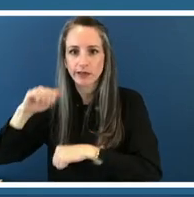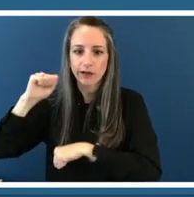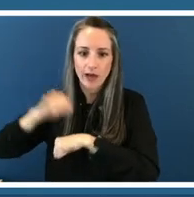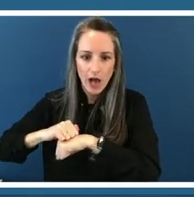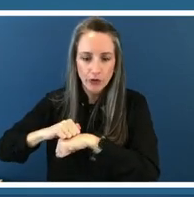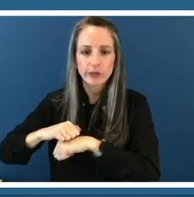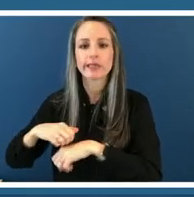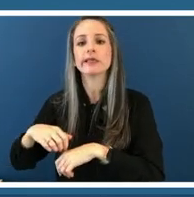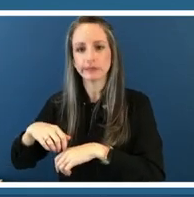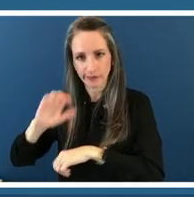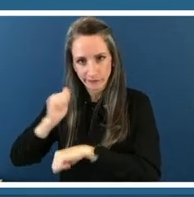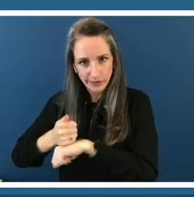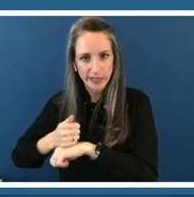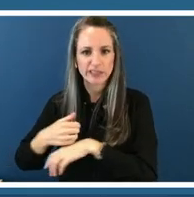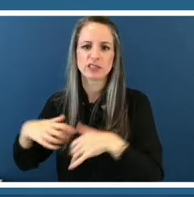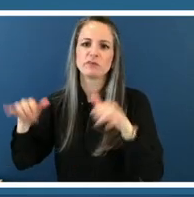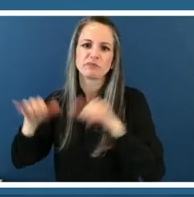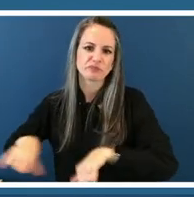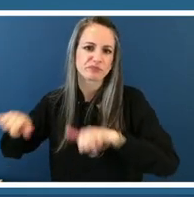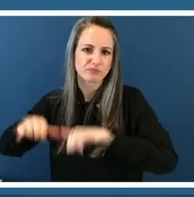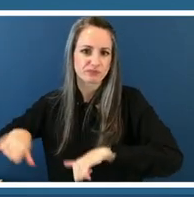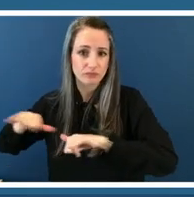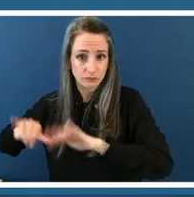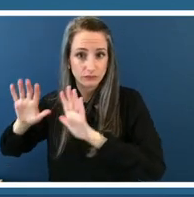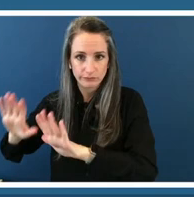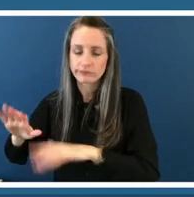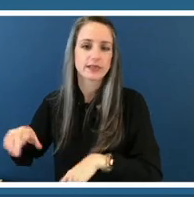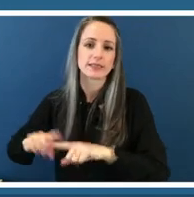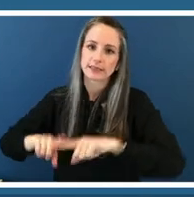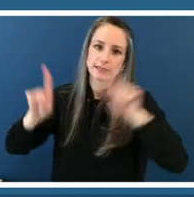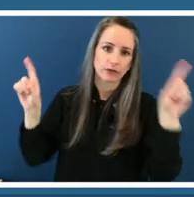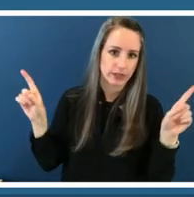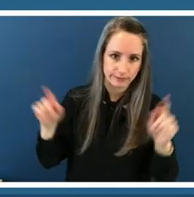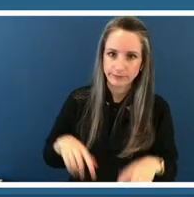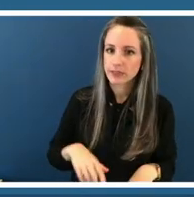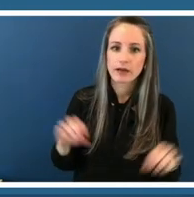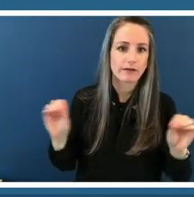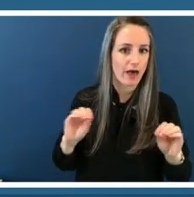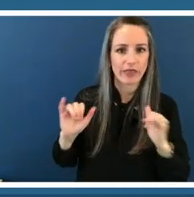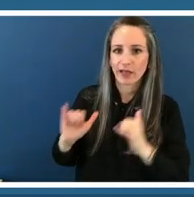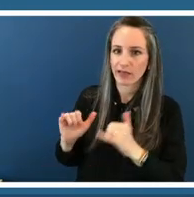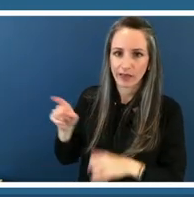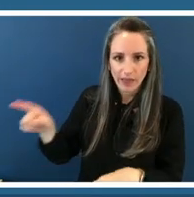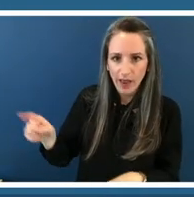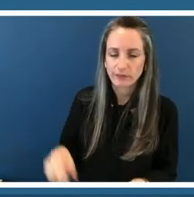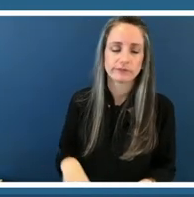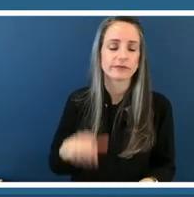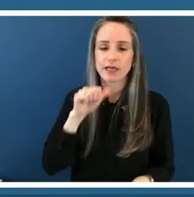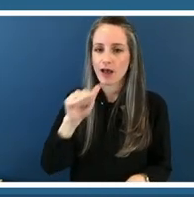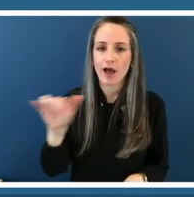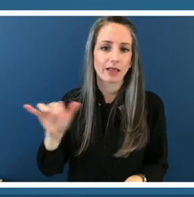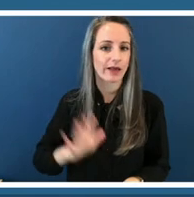our students to do the same it's nothing like formal schooling